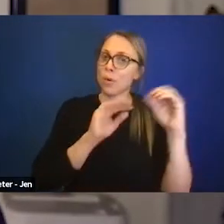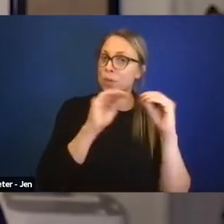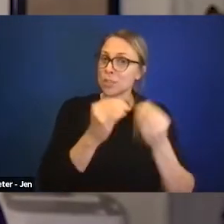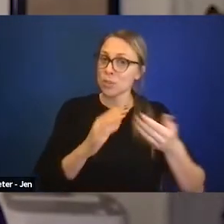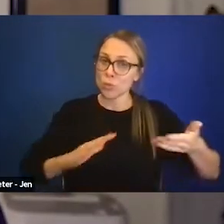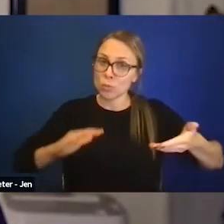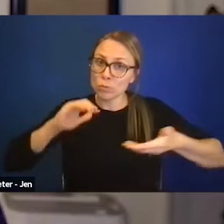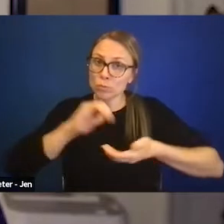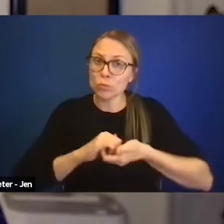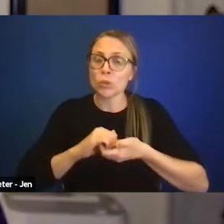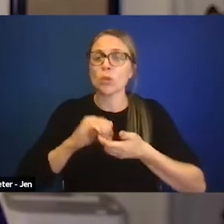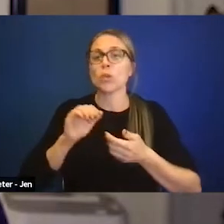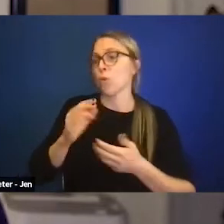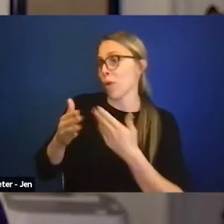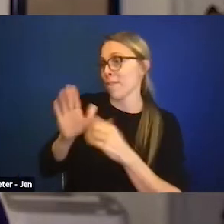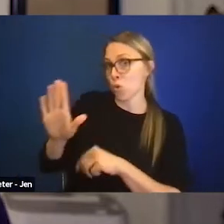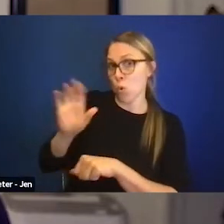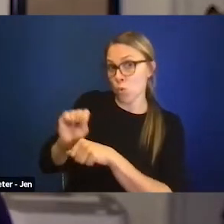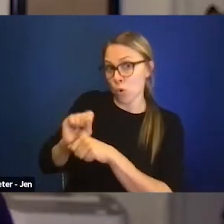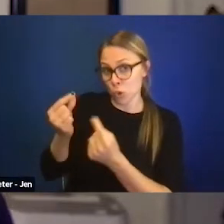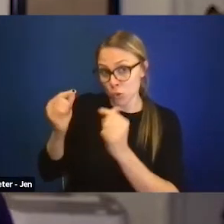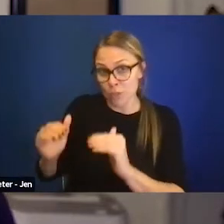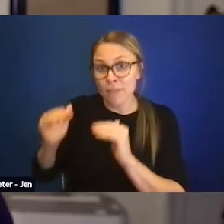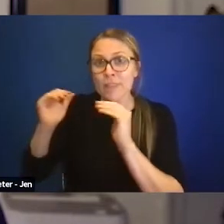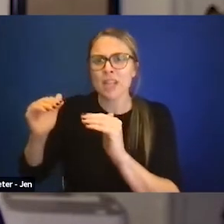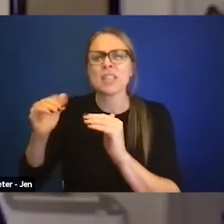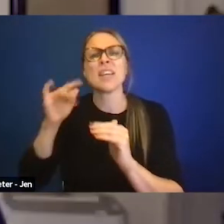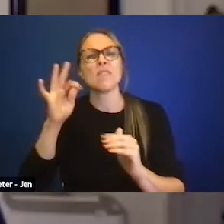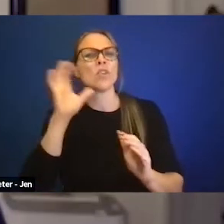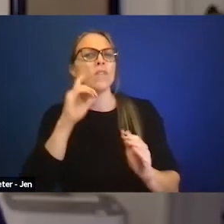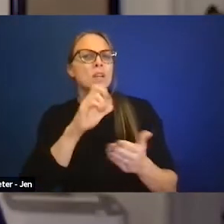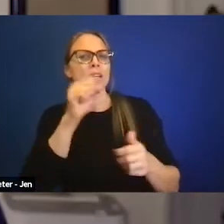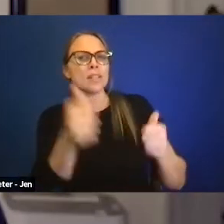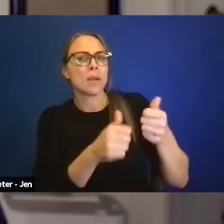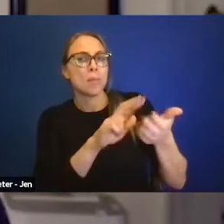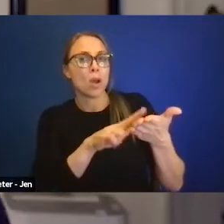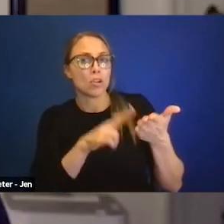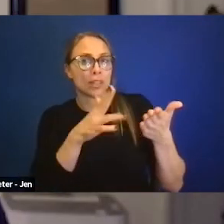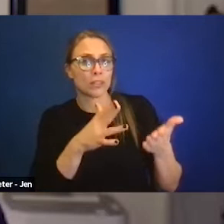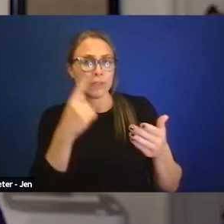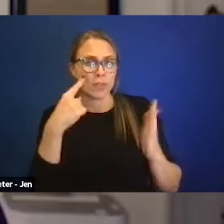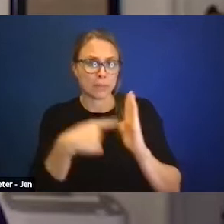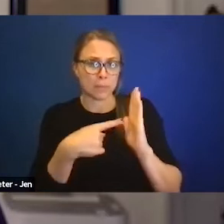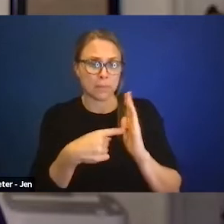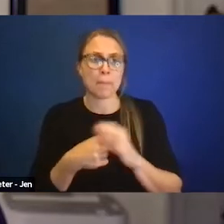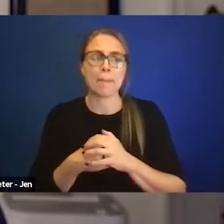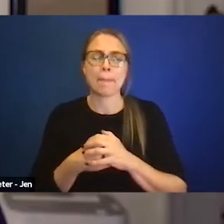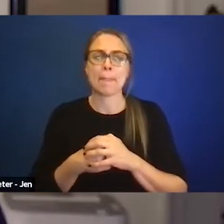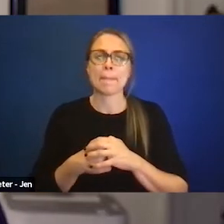whatever work you're doing, if you're doing subcontracting, for example, I think it's a very good idea to be looking